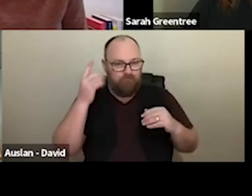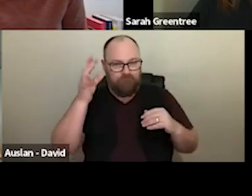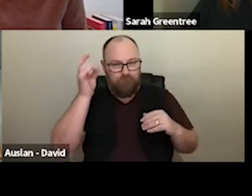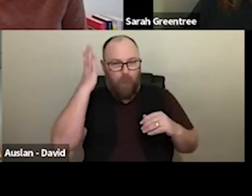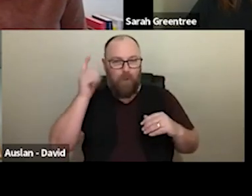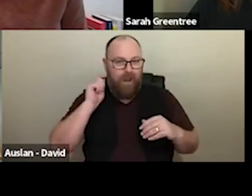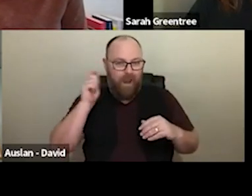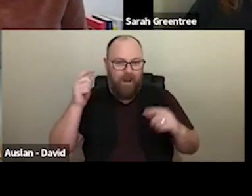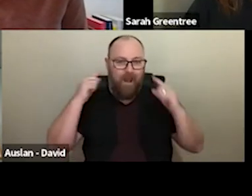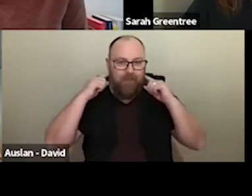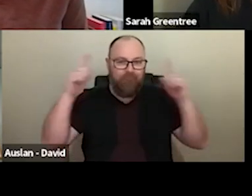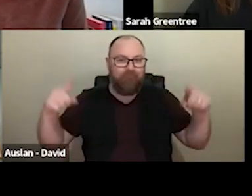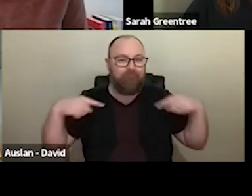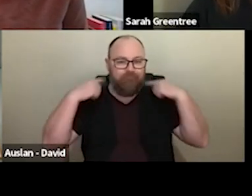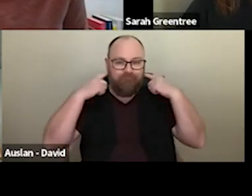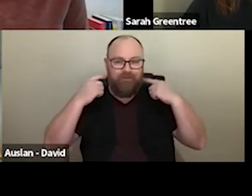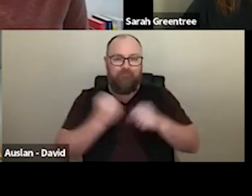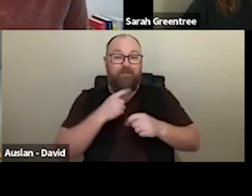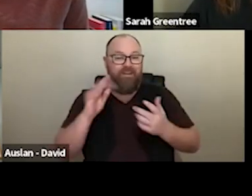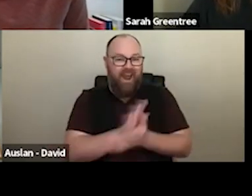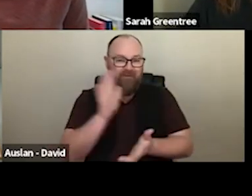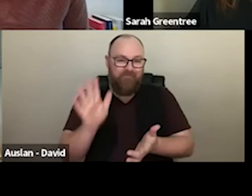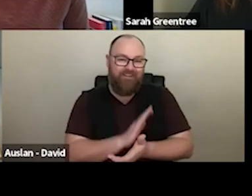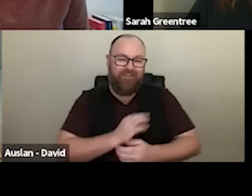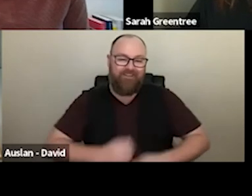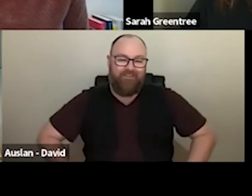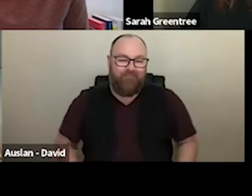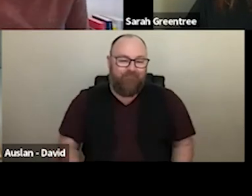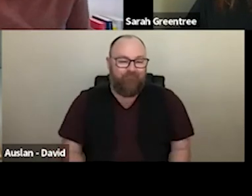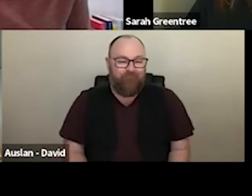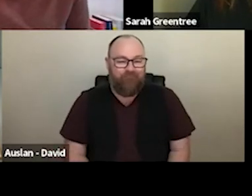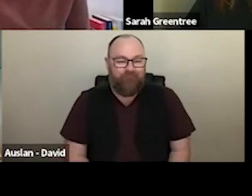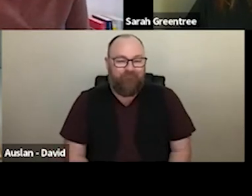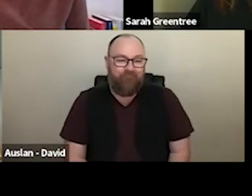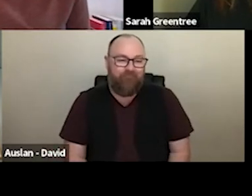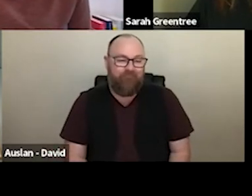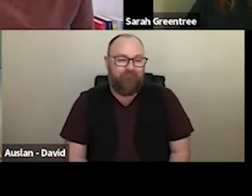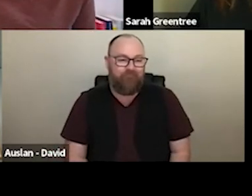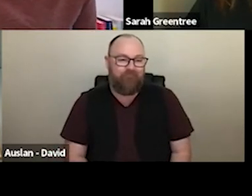make me feel happy. ANDY DONOVAN: Thank you, Zohar. Sarah . SARAH GREENTREE: Hello,